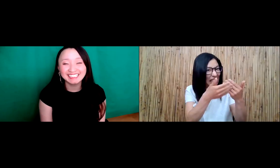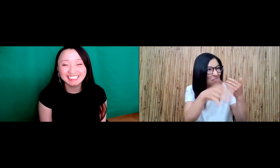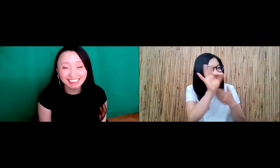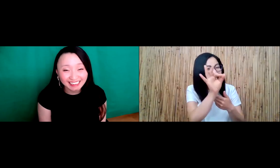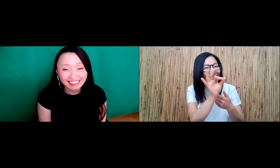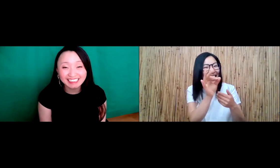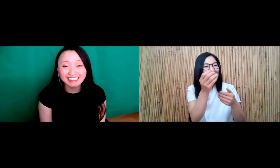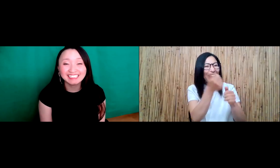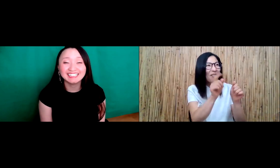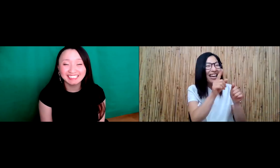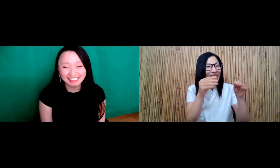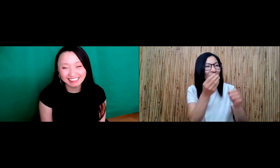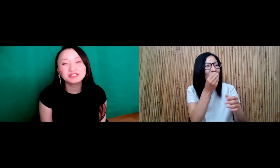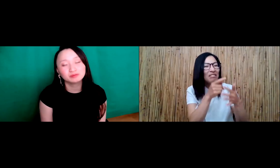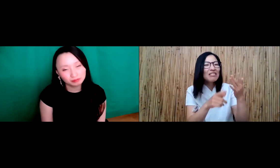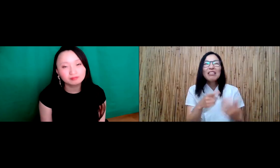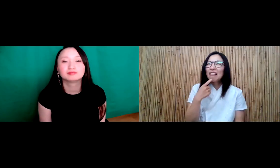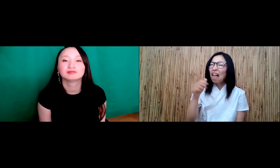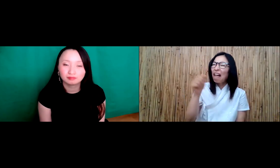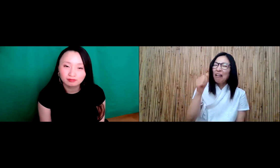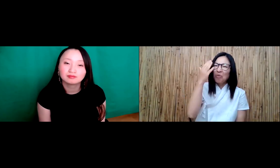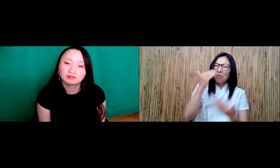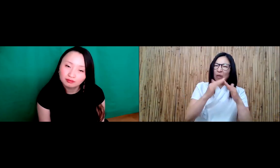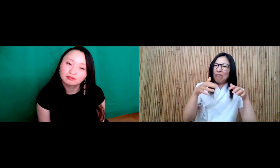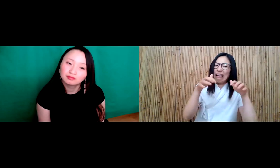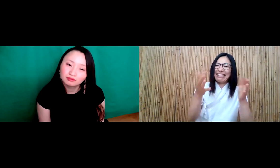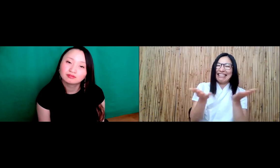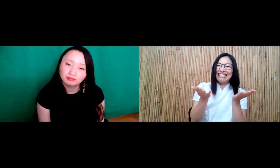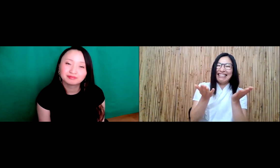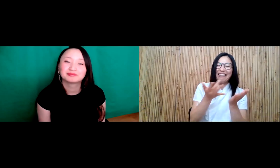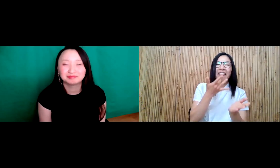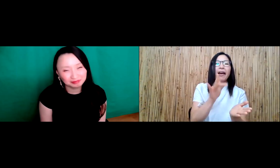every day. And that's not necessarily the case and I